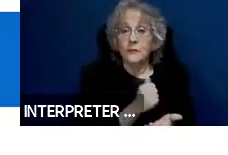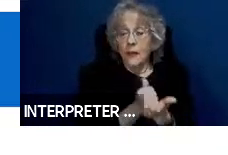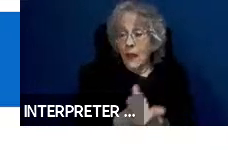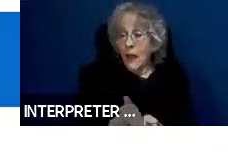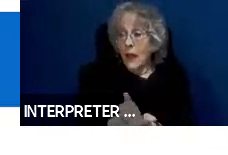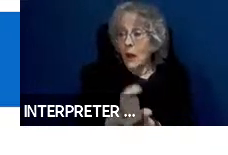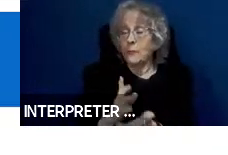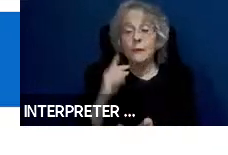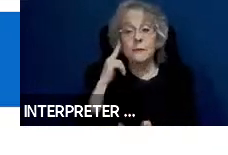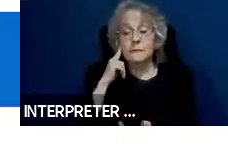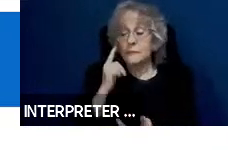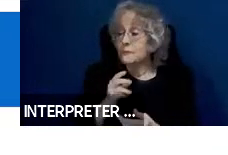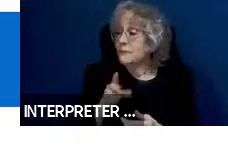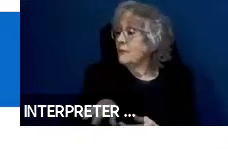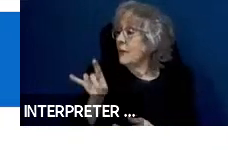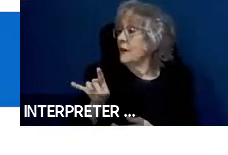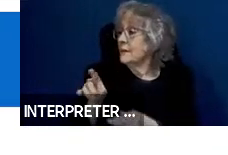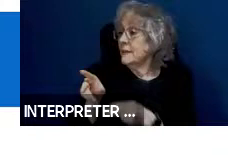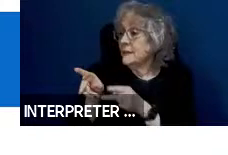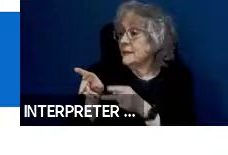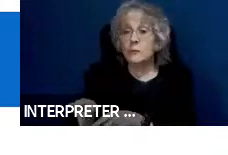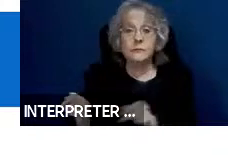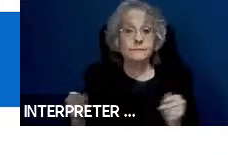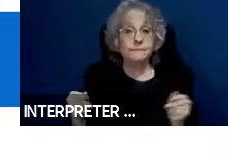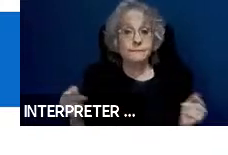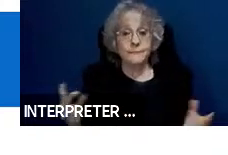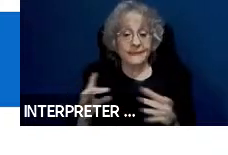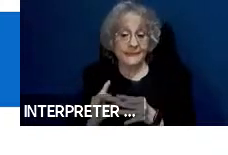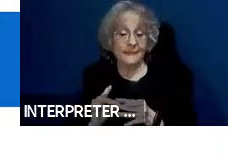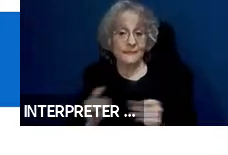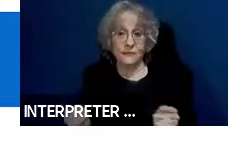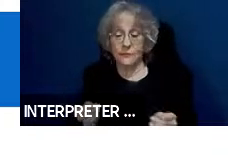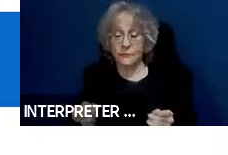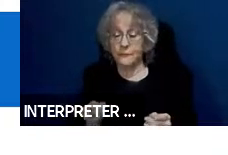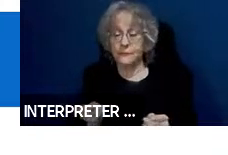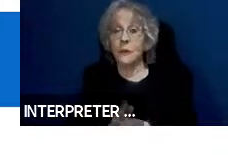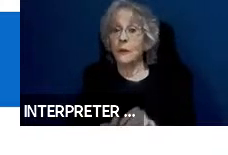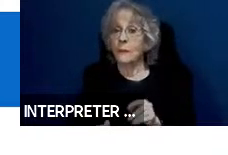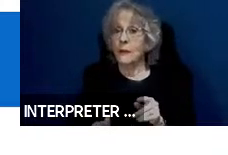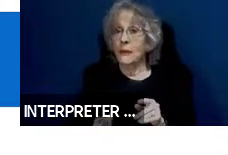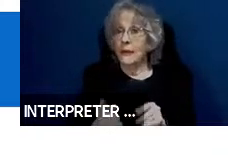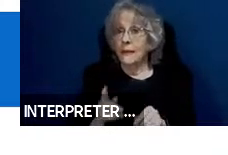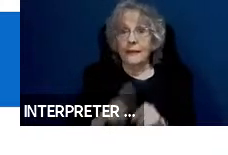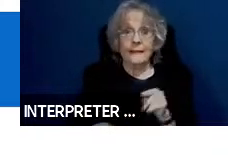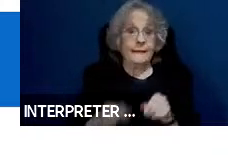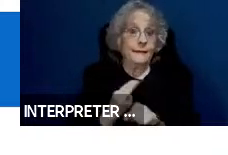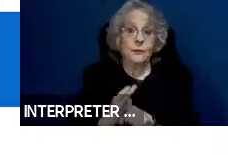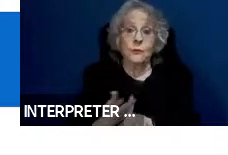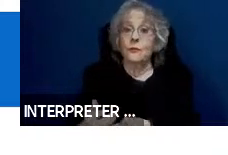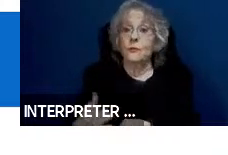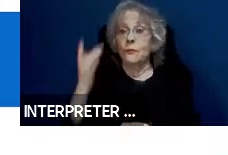They may not be familiar with or able to use apps or smartphones at all. So just saying, "oh well,